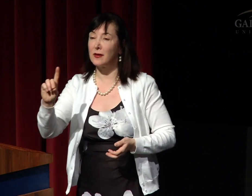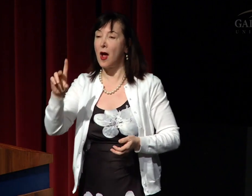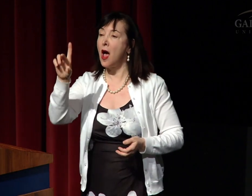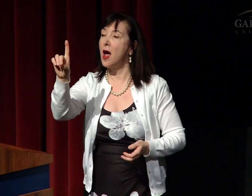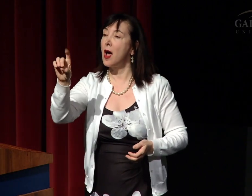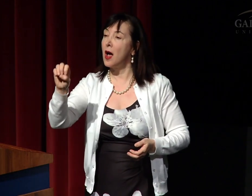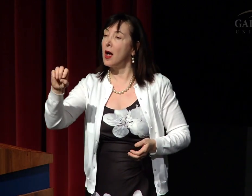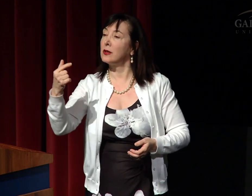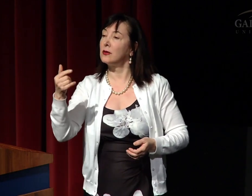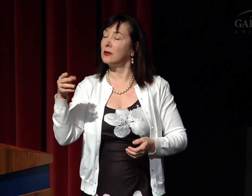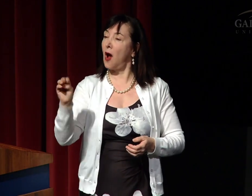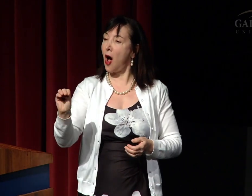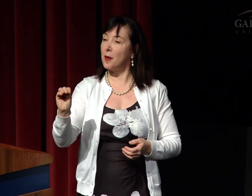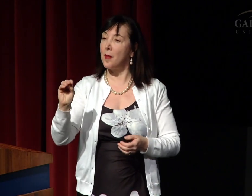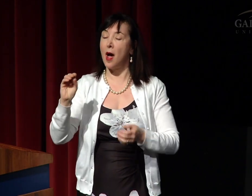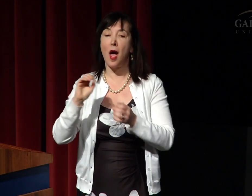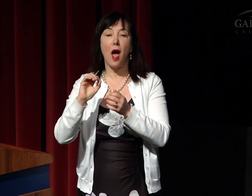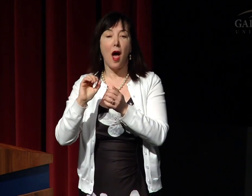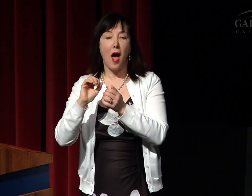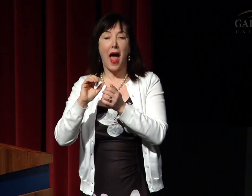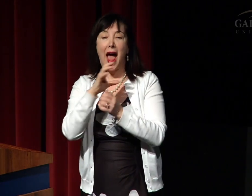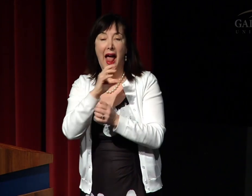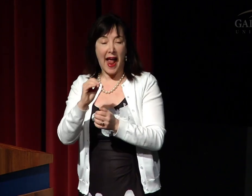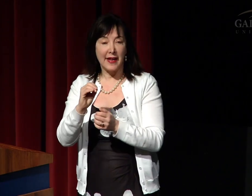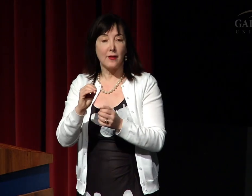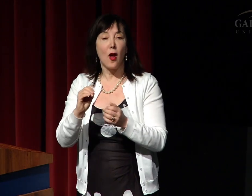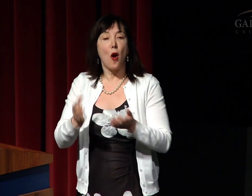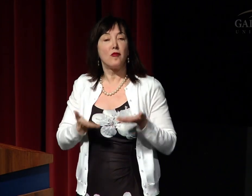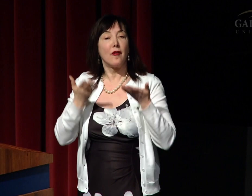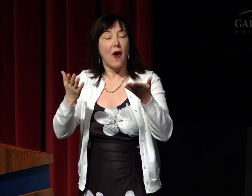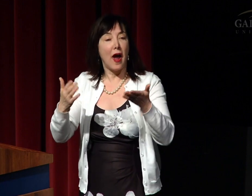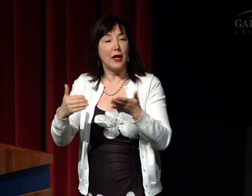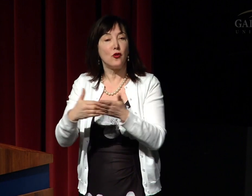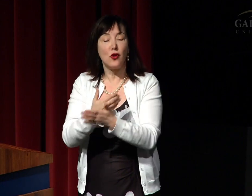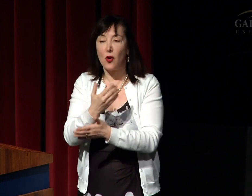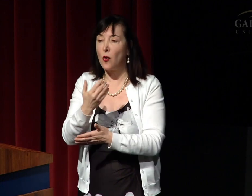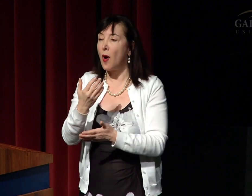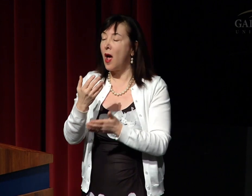We have seen this dogma flies in the face of what we know now about